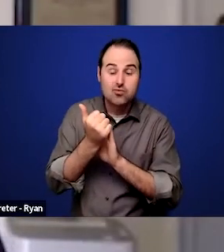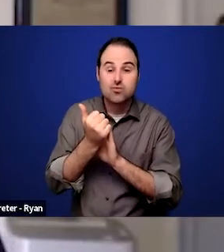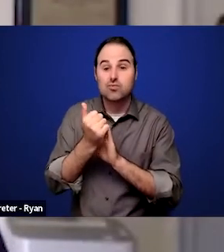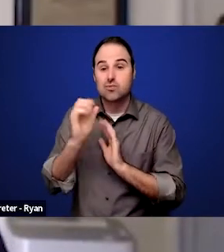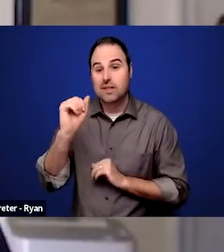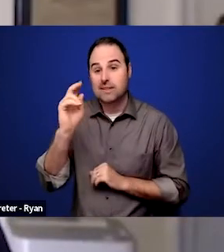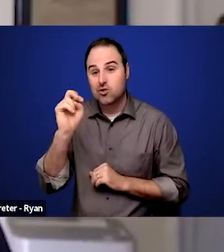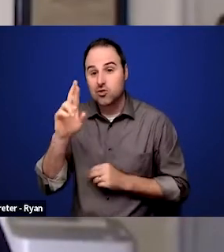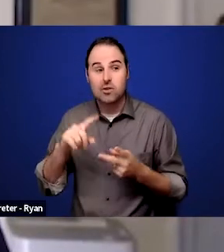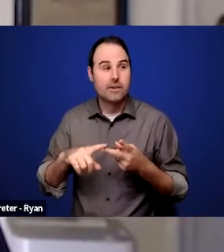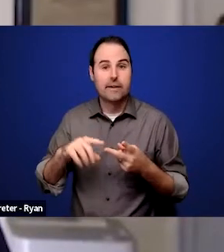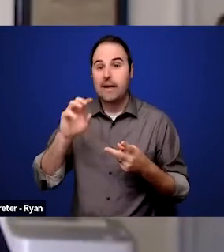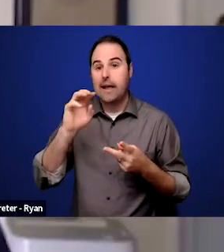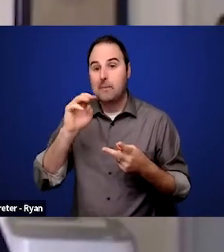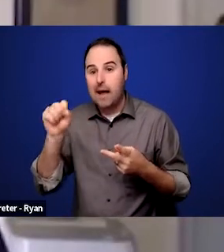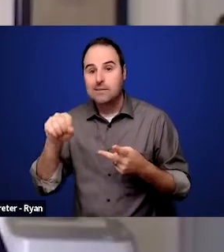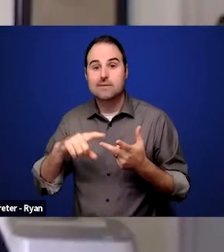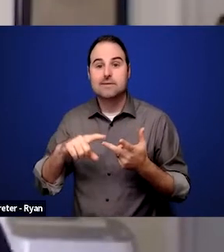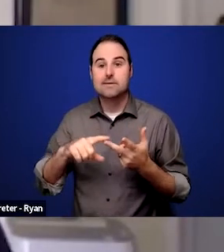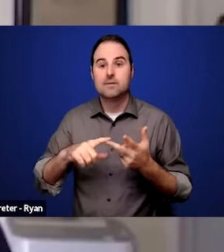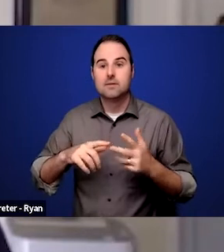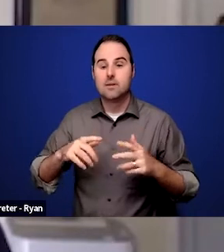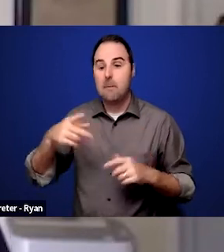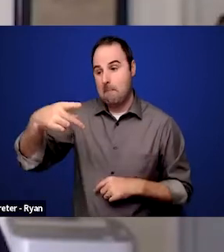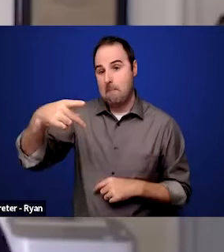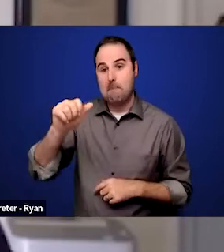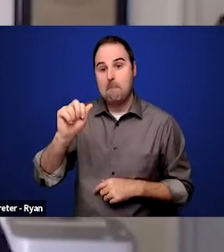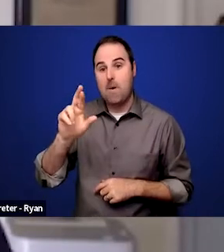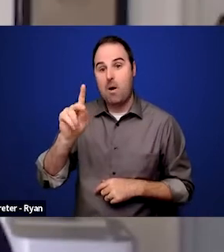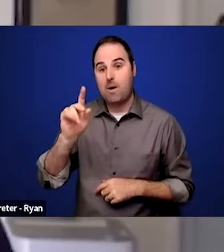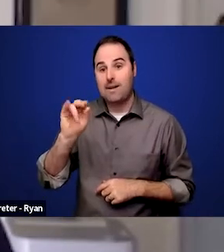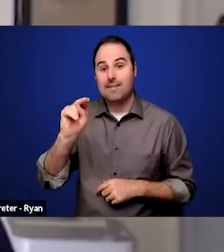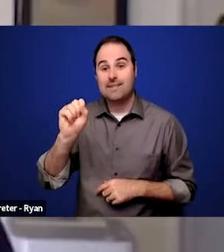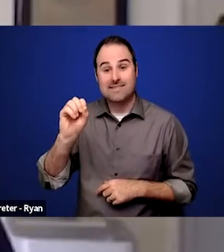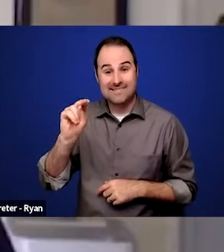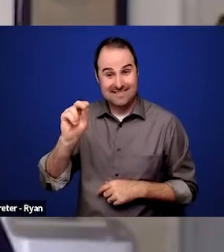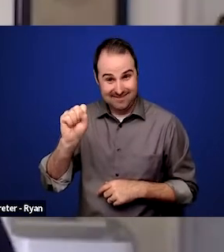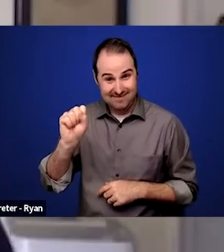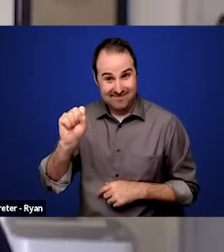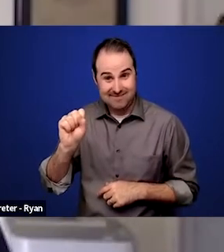people with Parkinson's disease, on and on these conditions may be progressive.